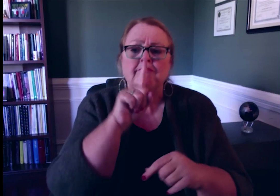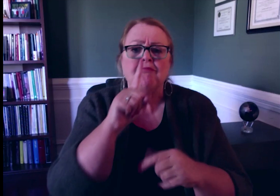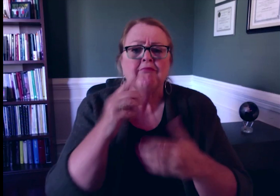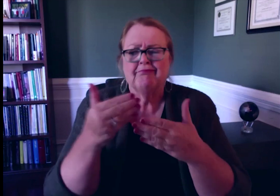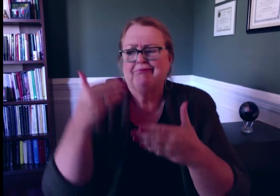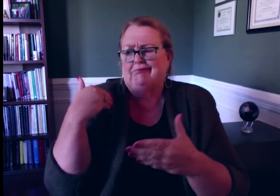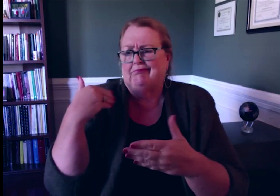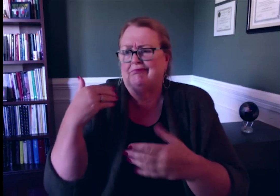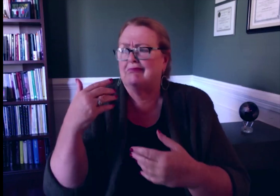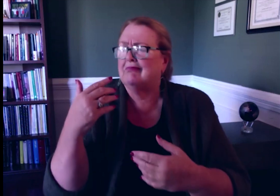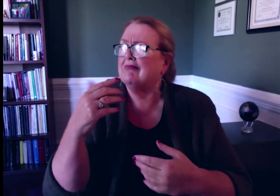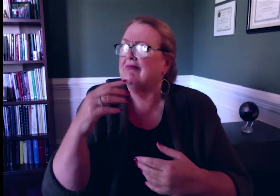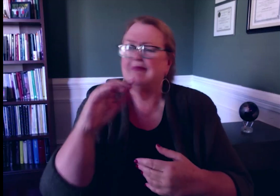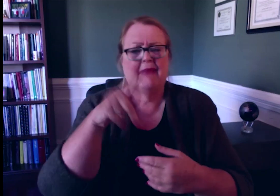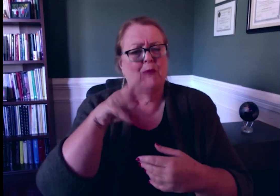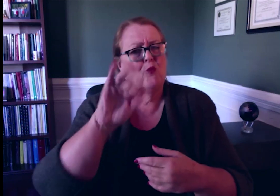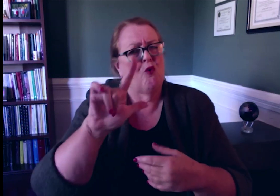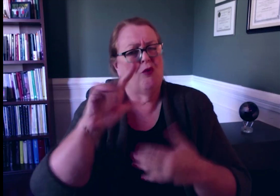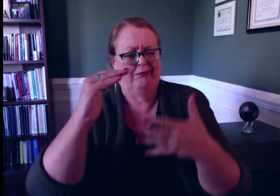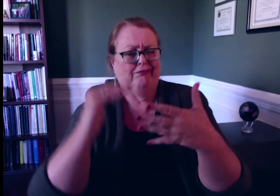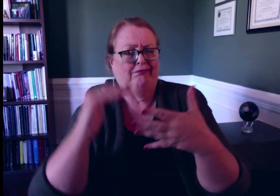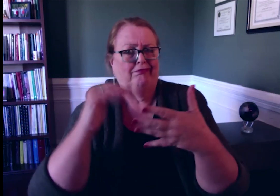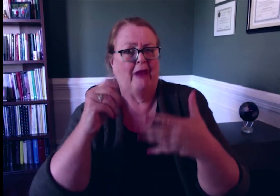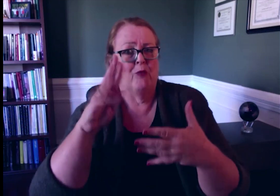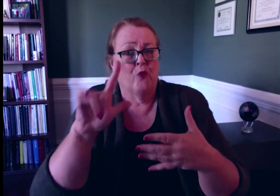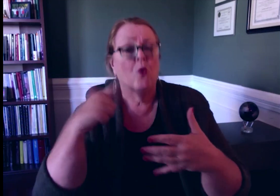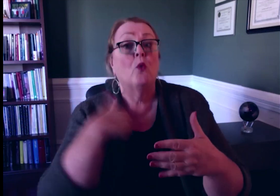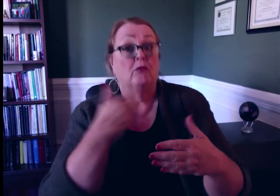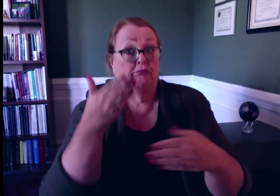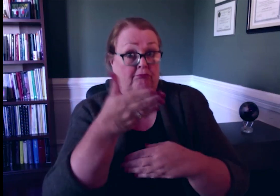The first one was done back in April, and was submitted to the board.